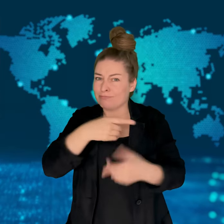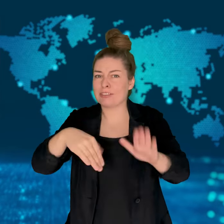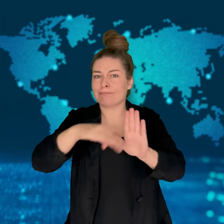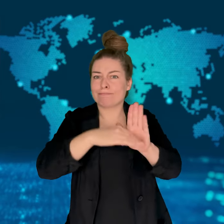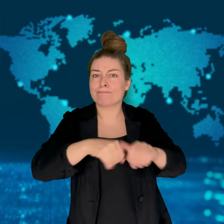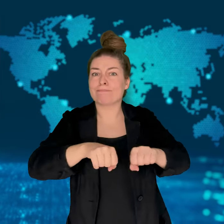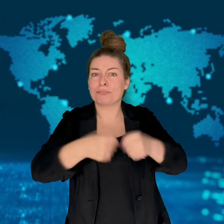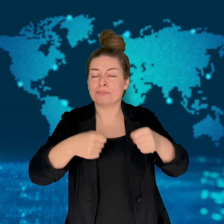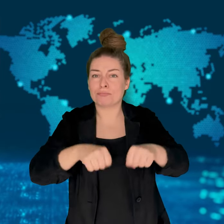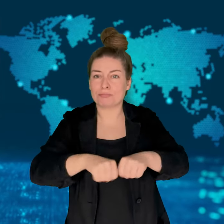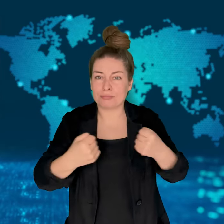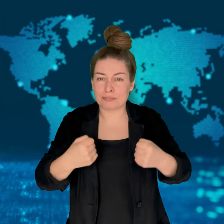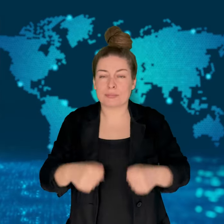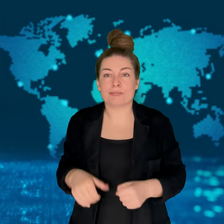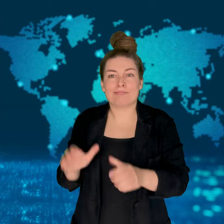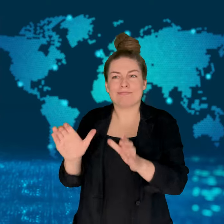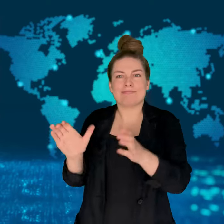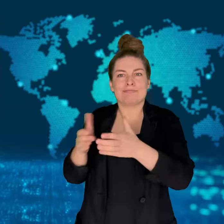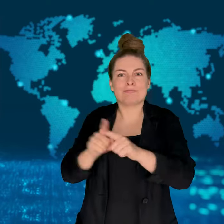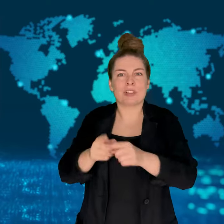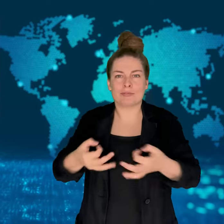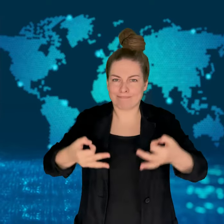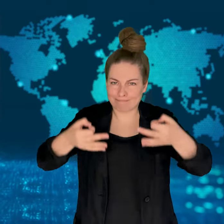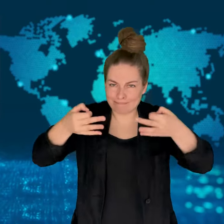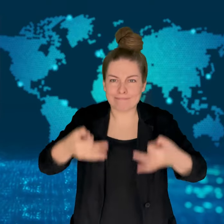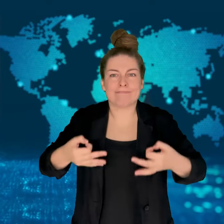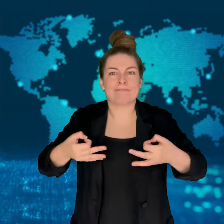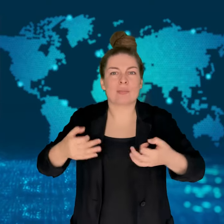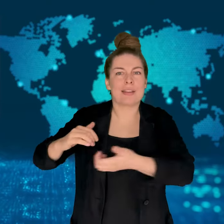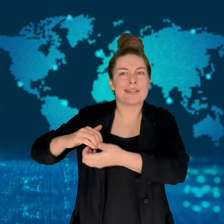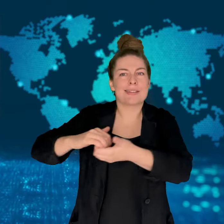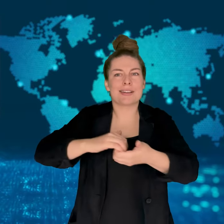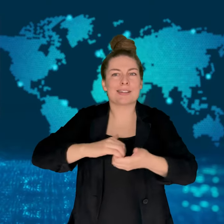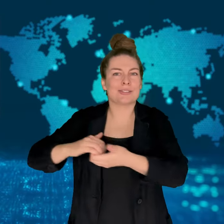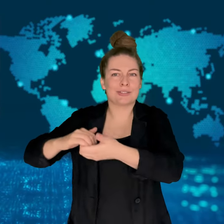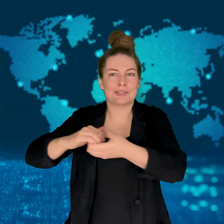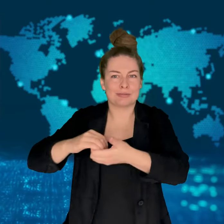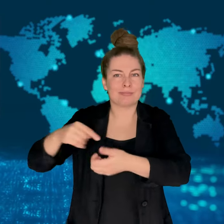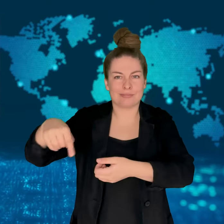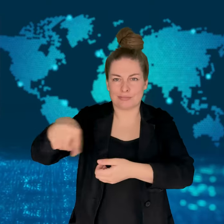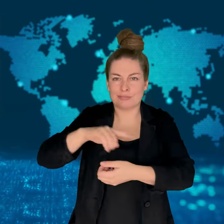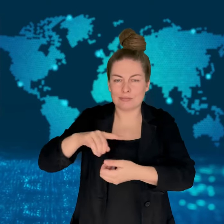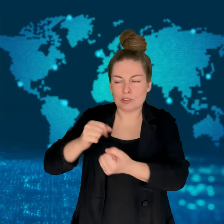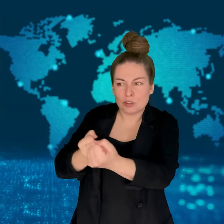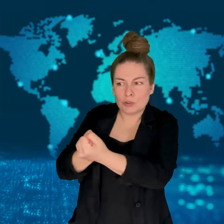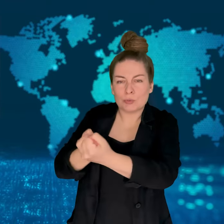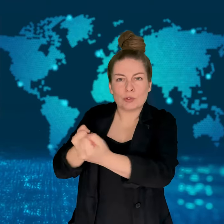and sexual violence that took place.